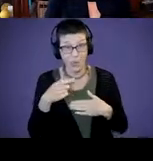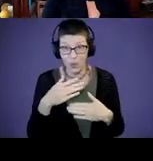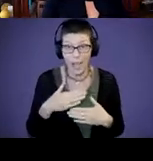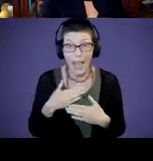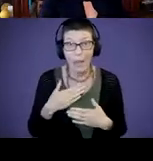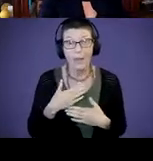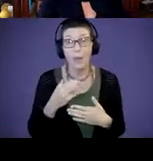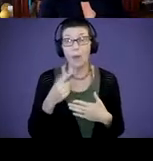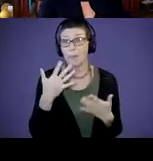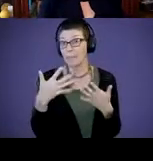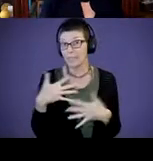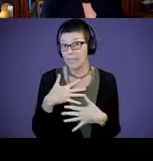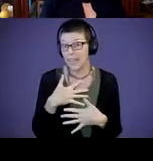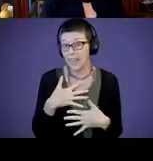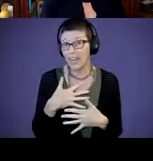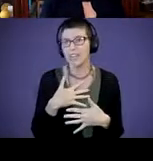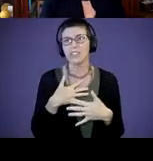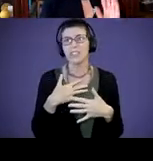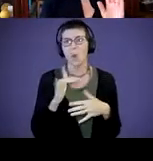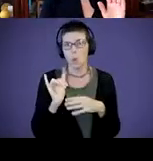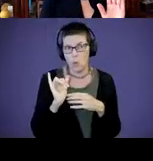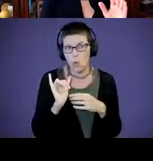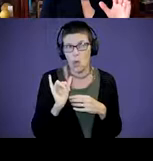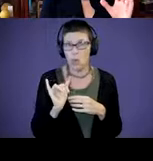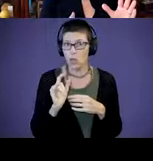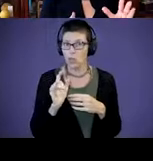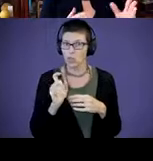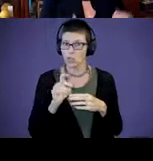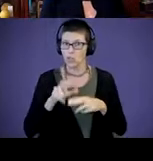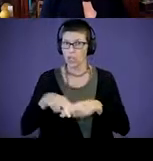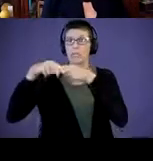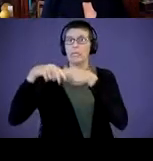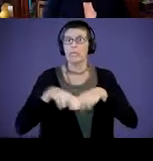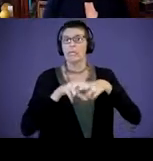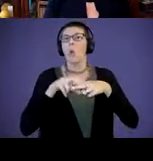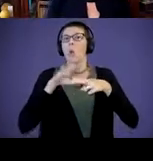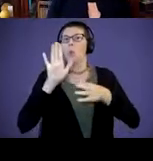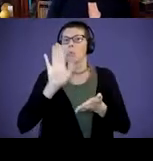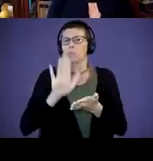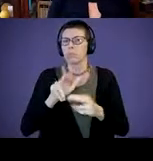scared. So addressing, “Oh, should we slow down? Should we stop?” You can take action.